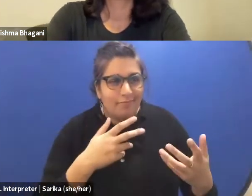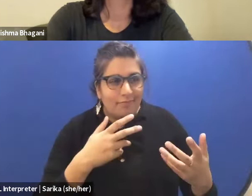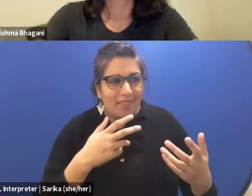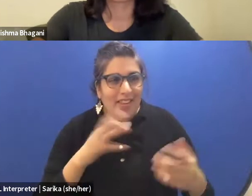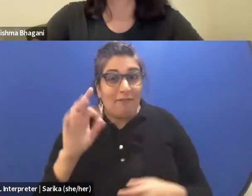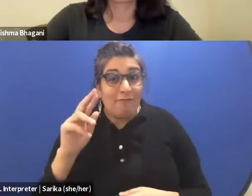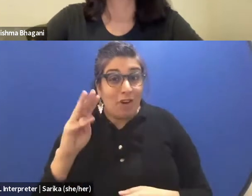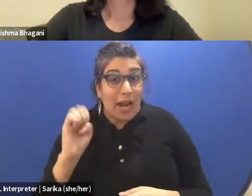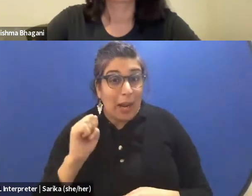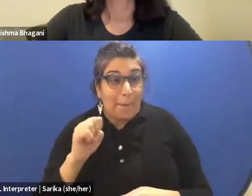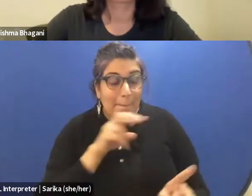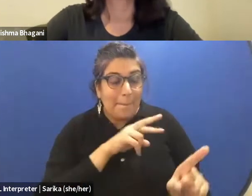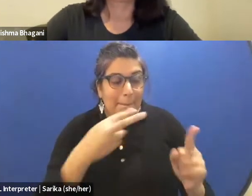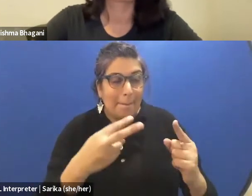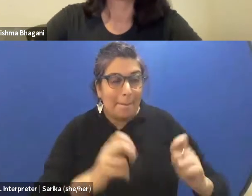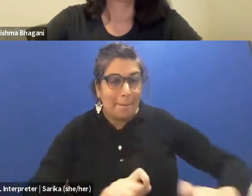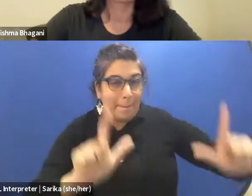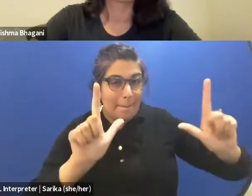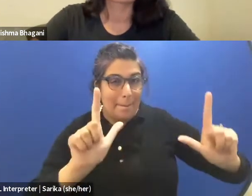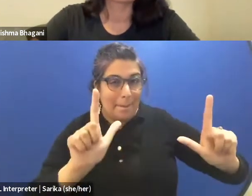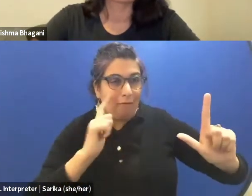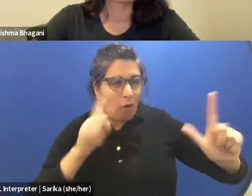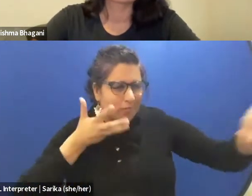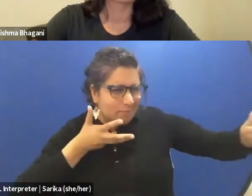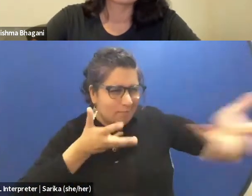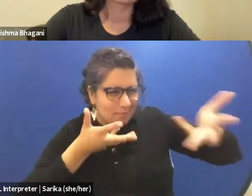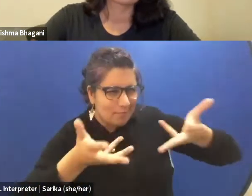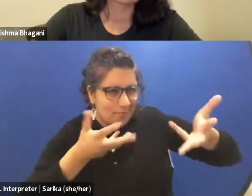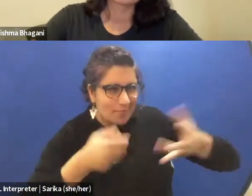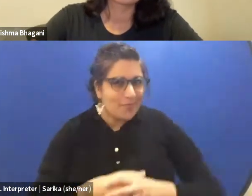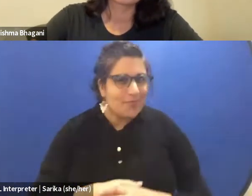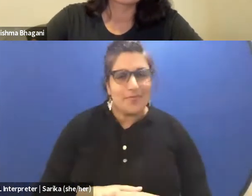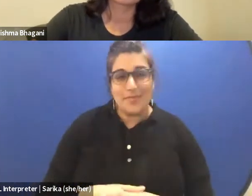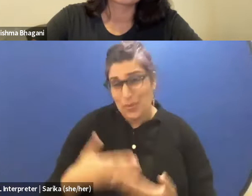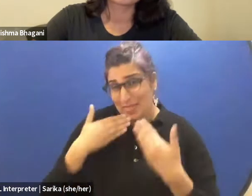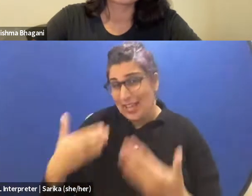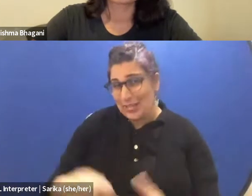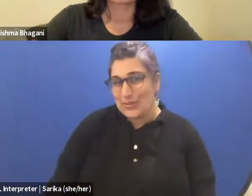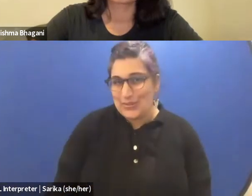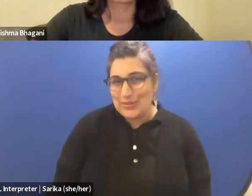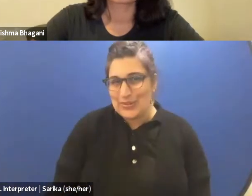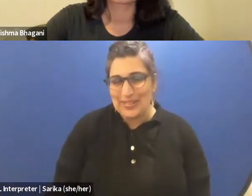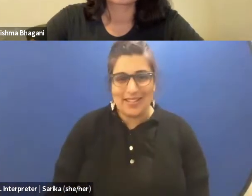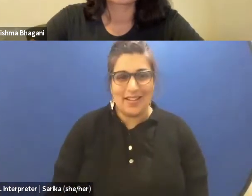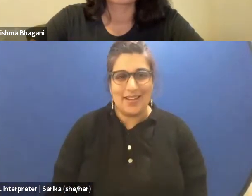in which we're engaging those questions. So, thanks for that. We'll go to the question of acceptance.